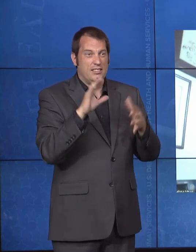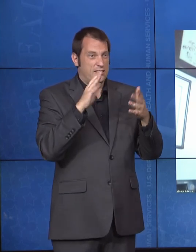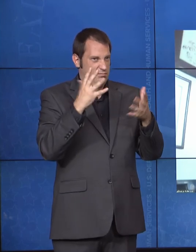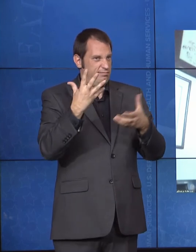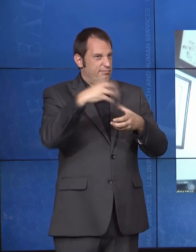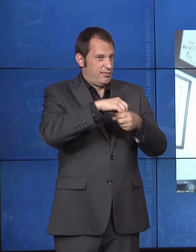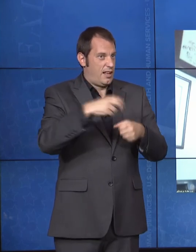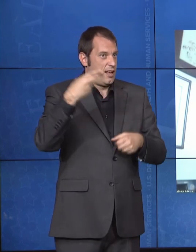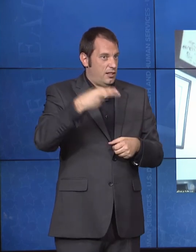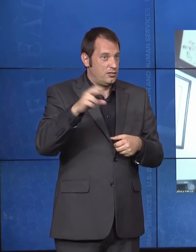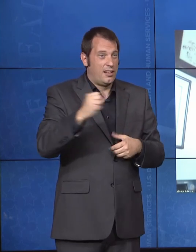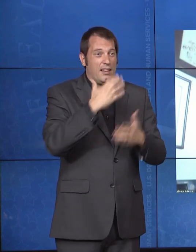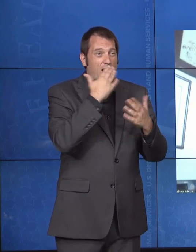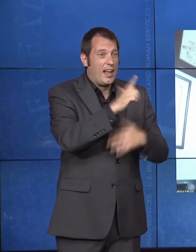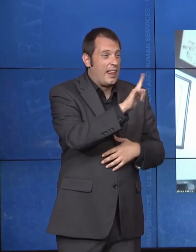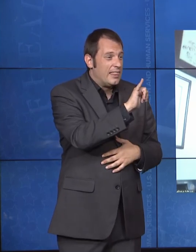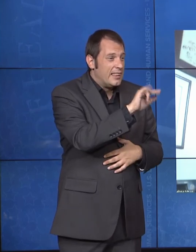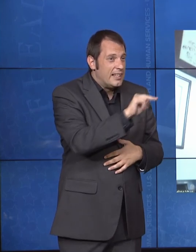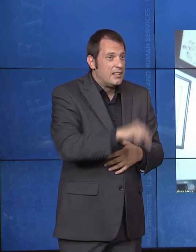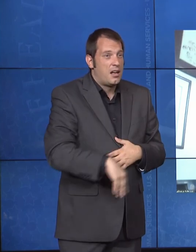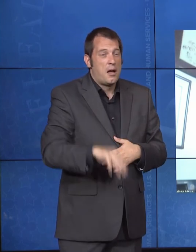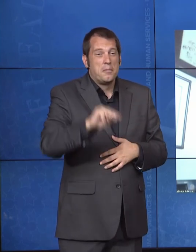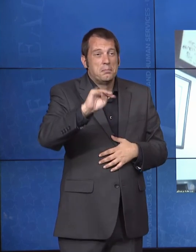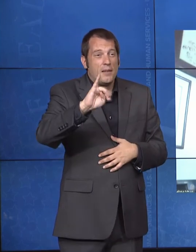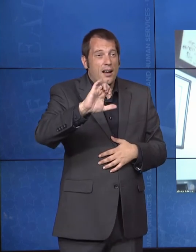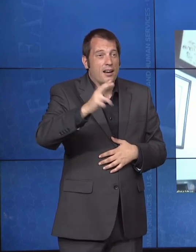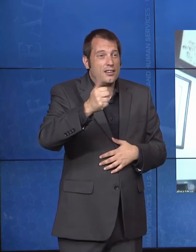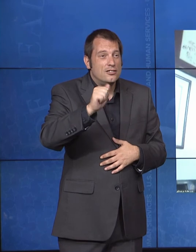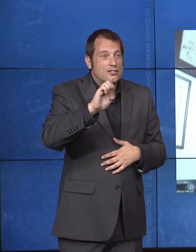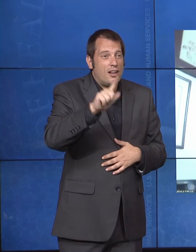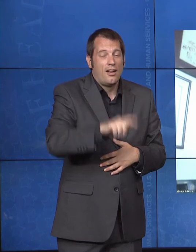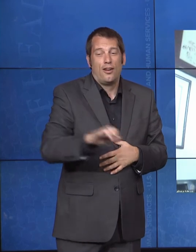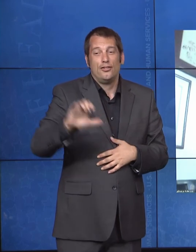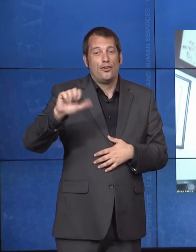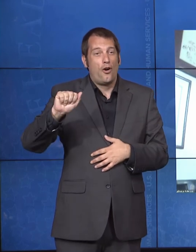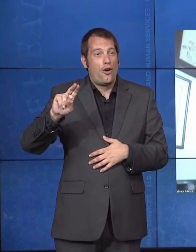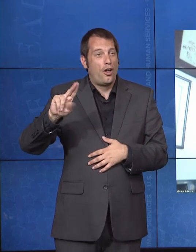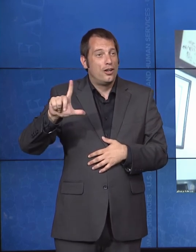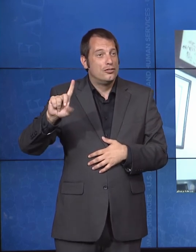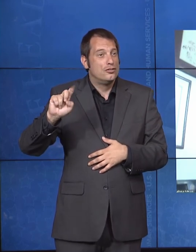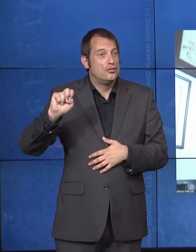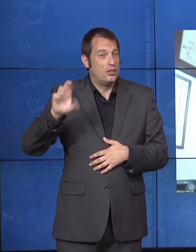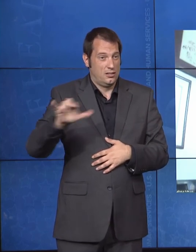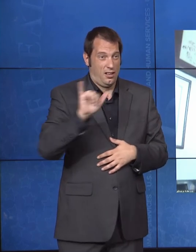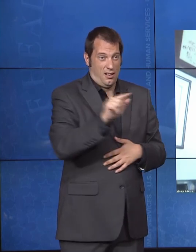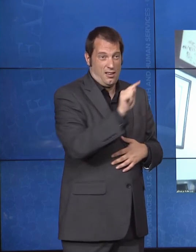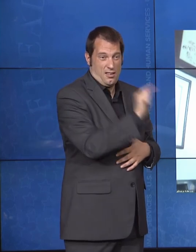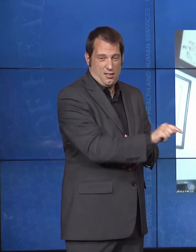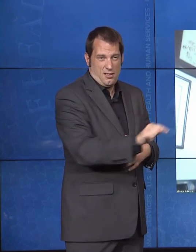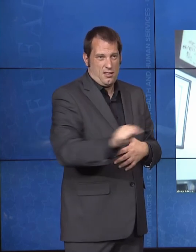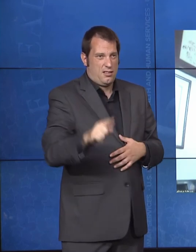thank you, Roger. It's just an honor to work with you guys. And again, I appreciate your work each and every day.